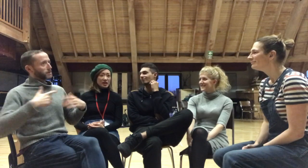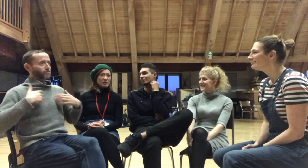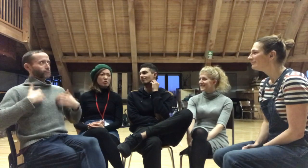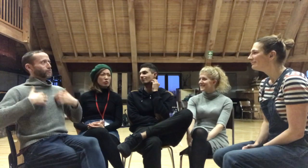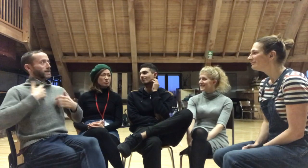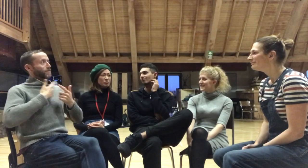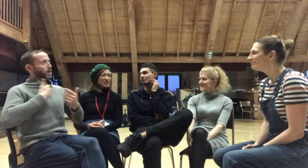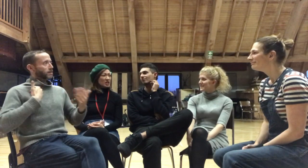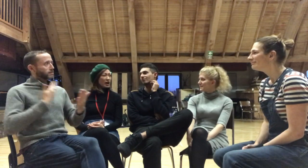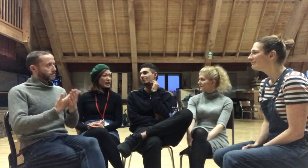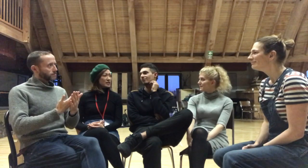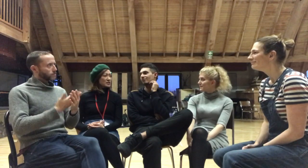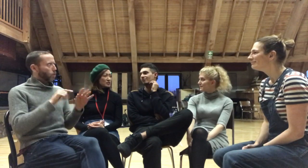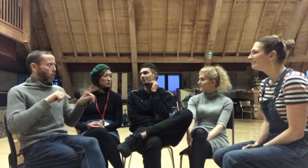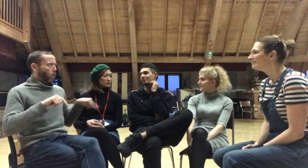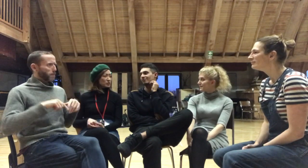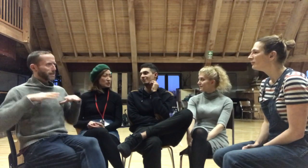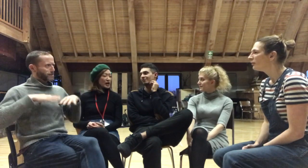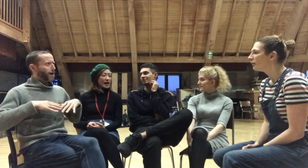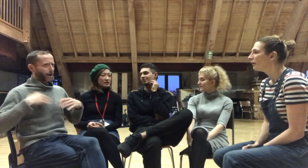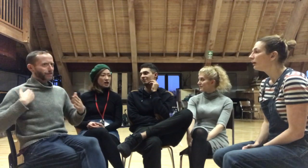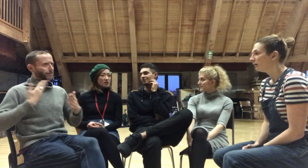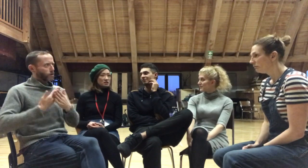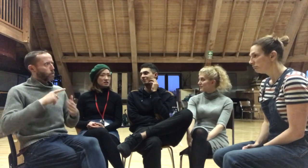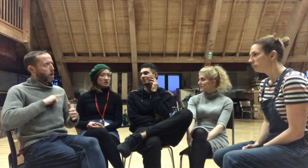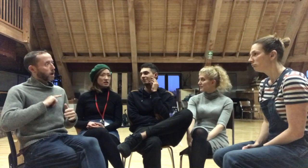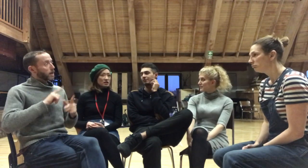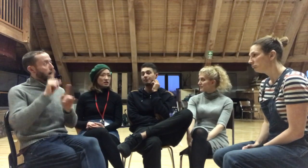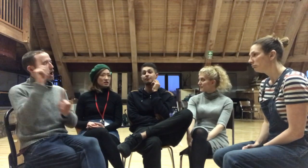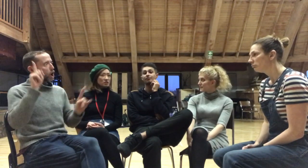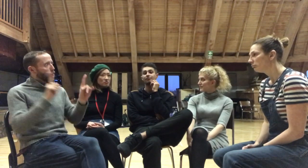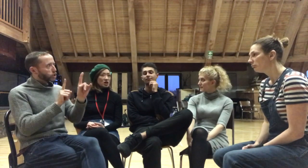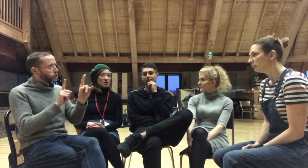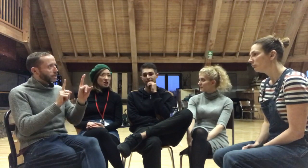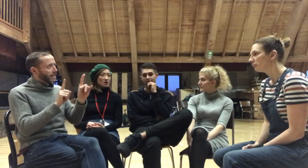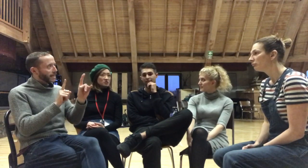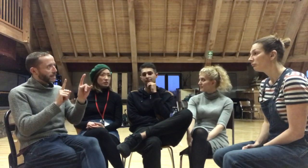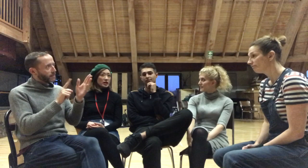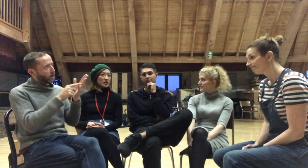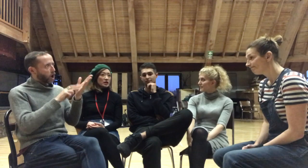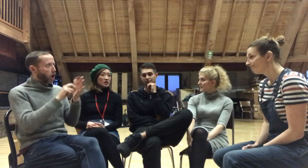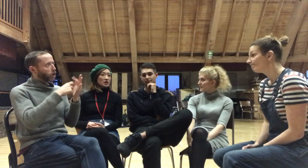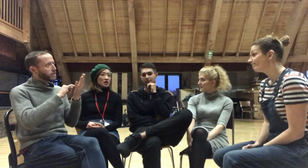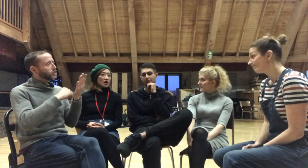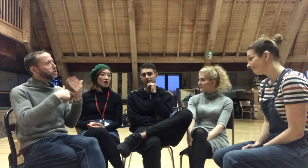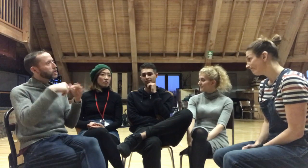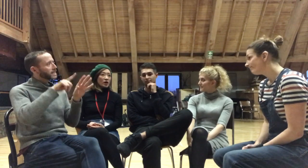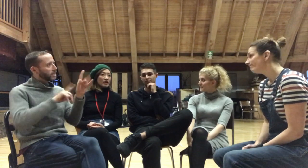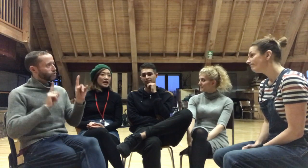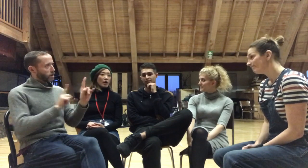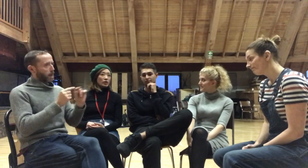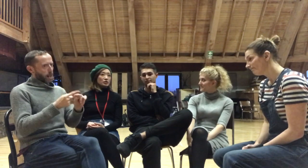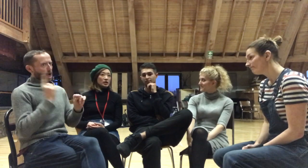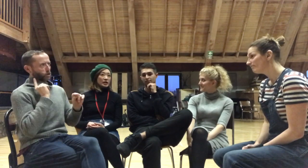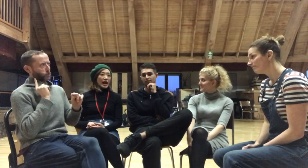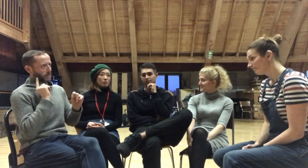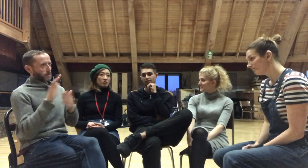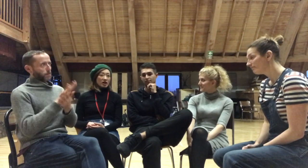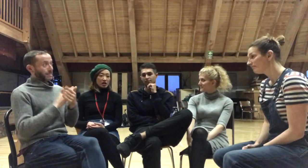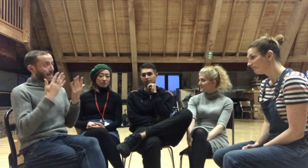We were a bit tired because we've had the understudy run last week.